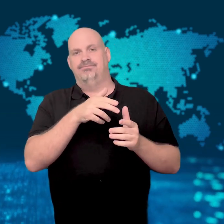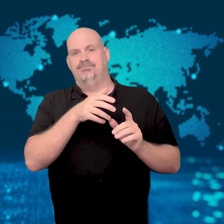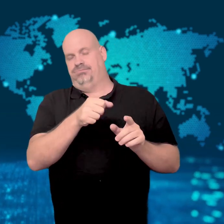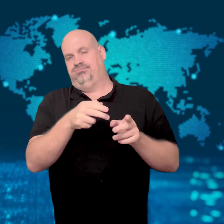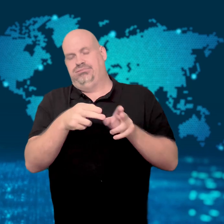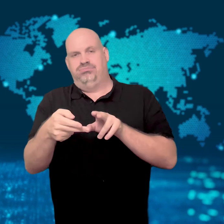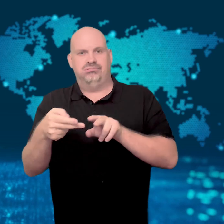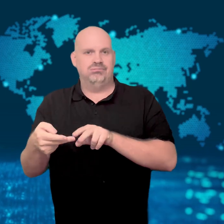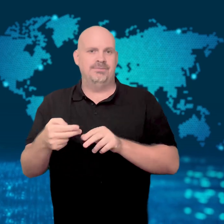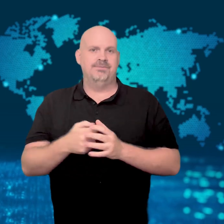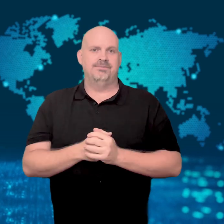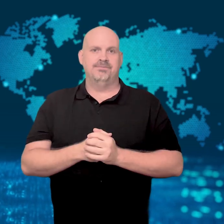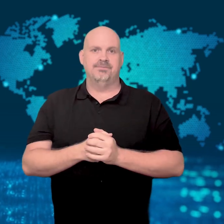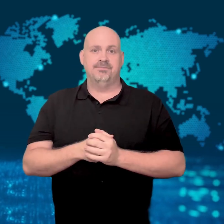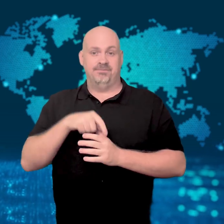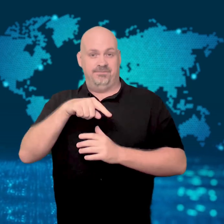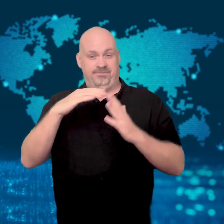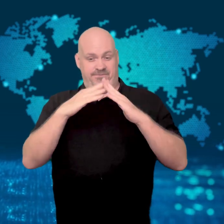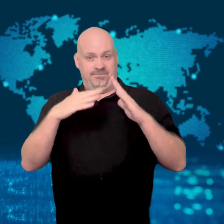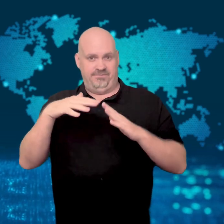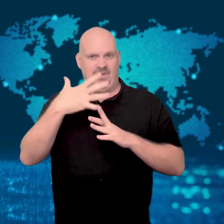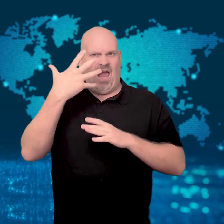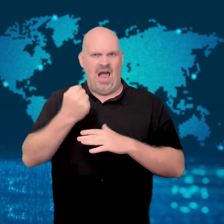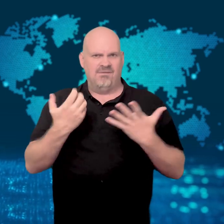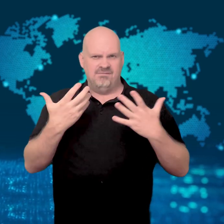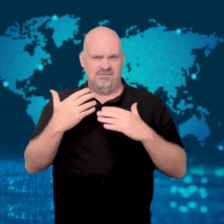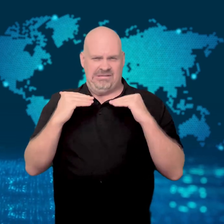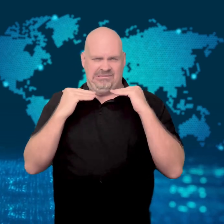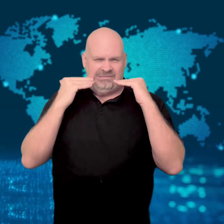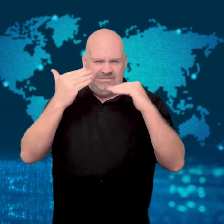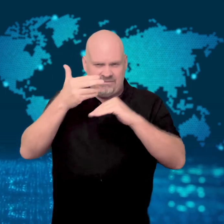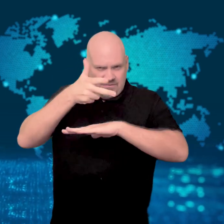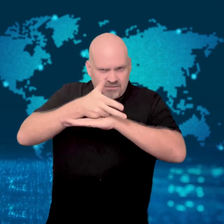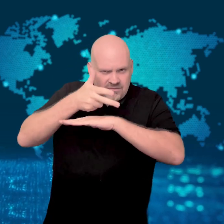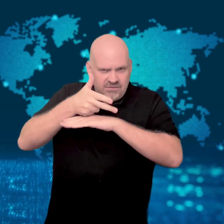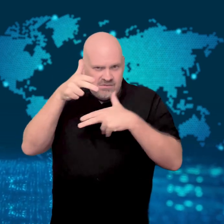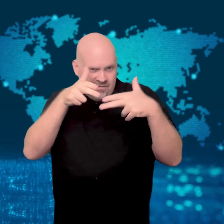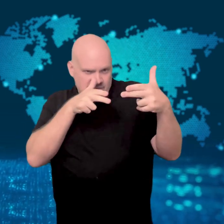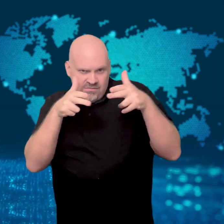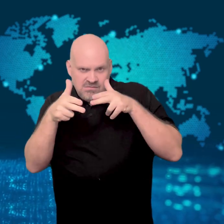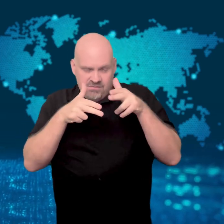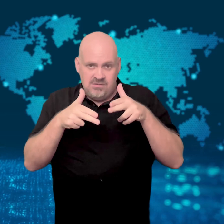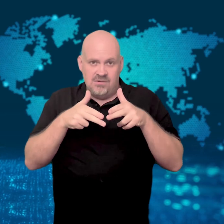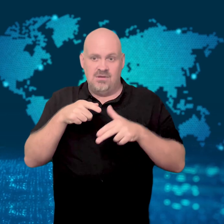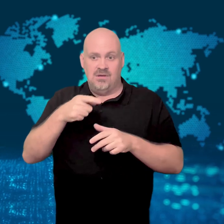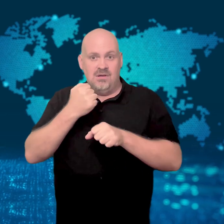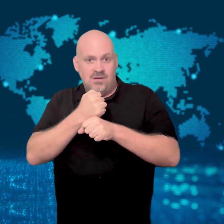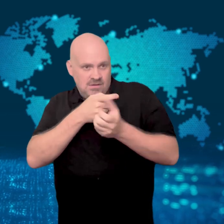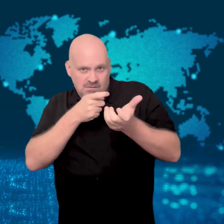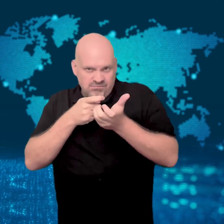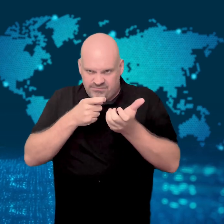Reportedly, the property was also set up with a sophisticated surveillance system